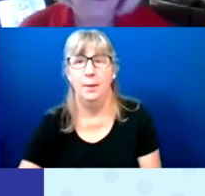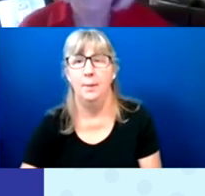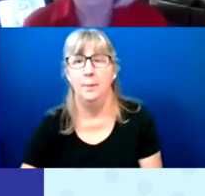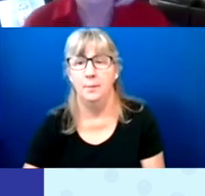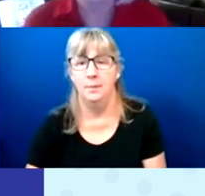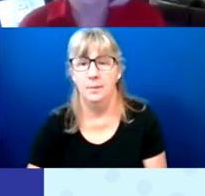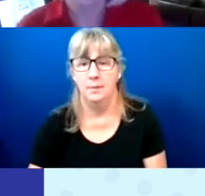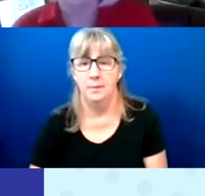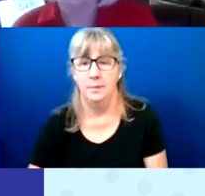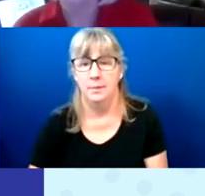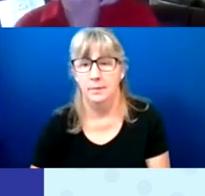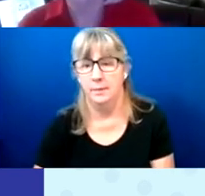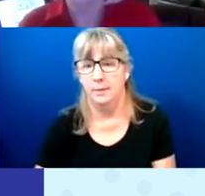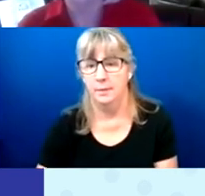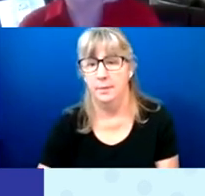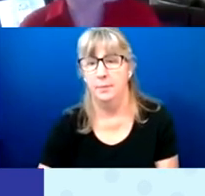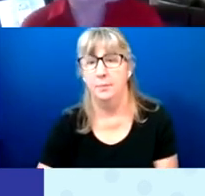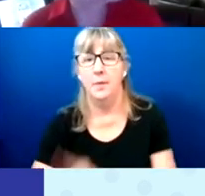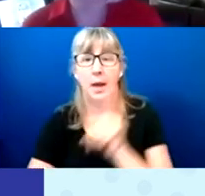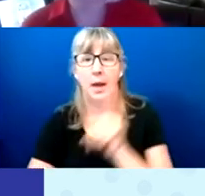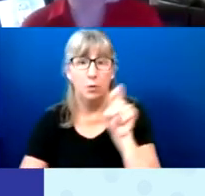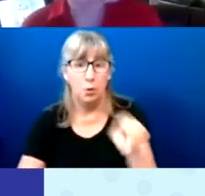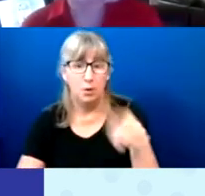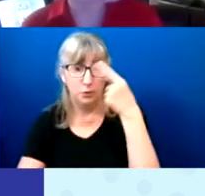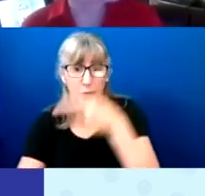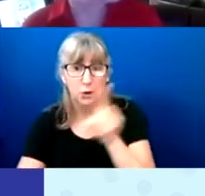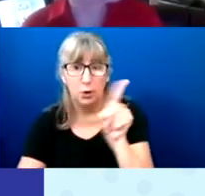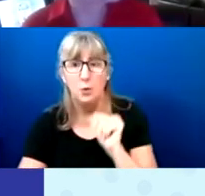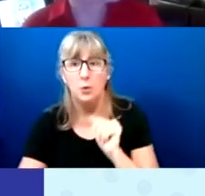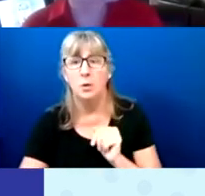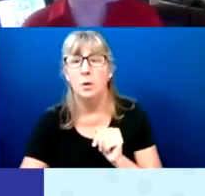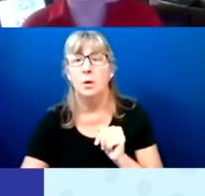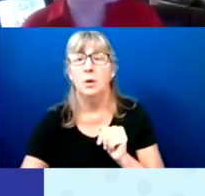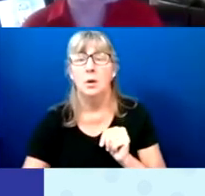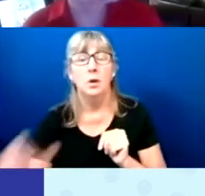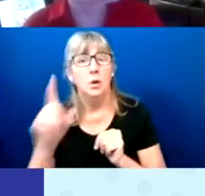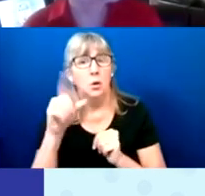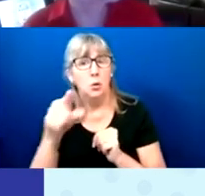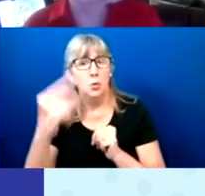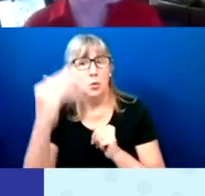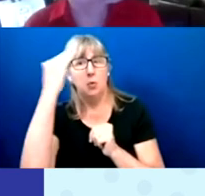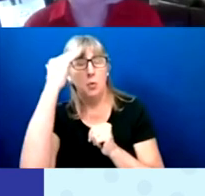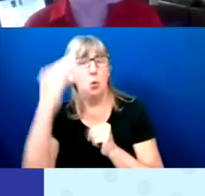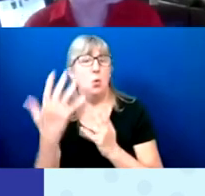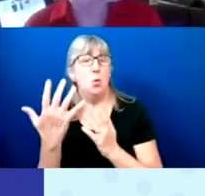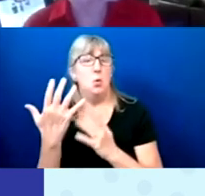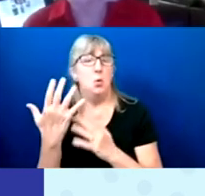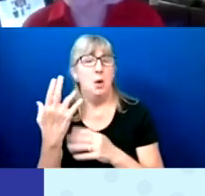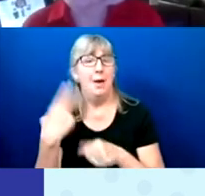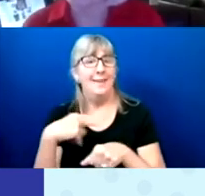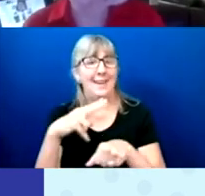Do you know are national, state, and county election officials and policymakers asking